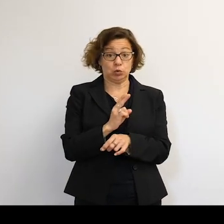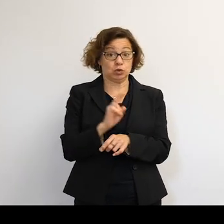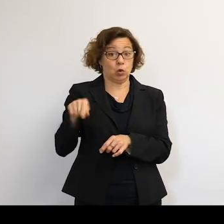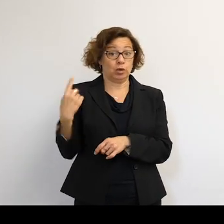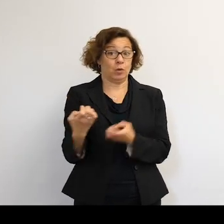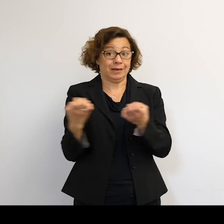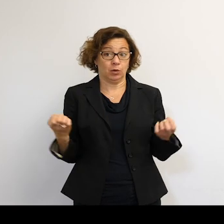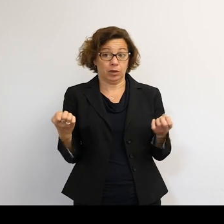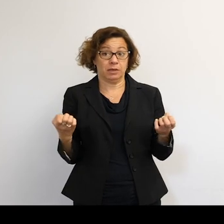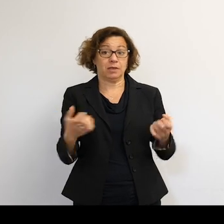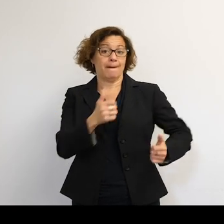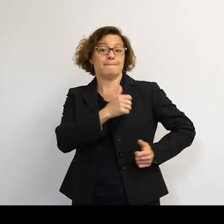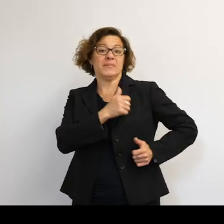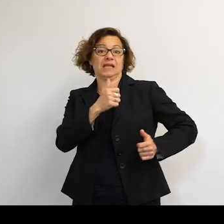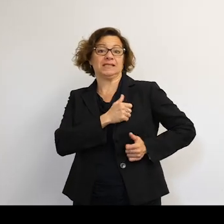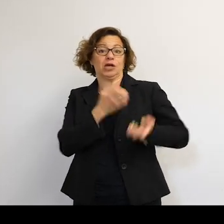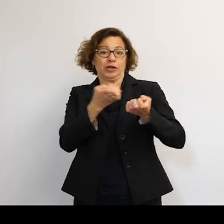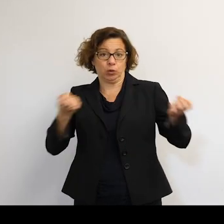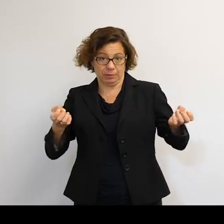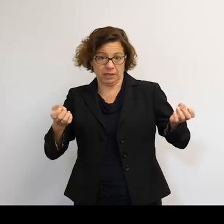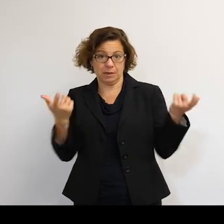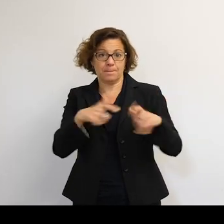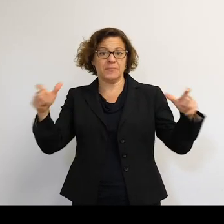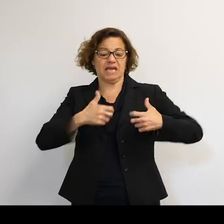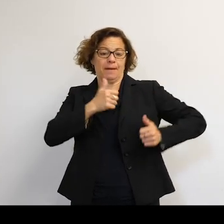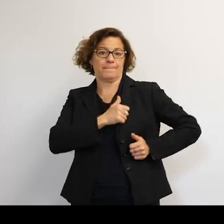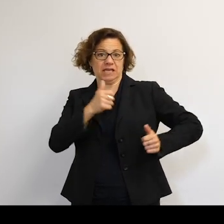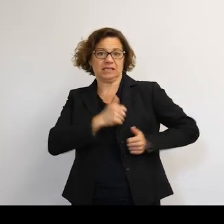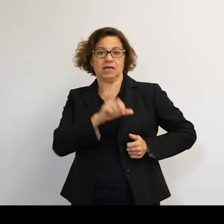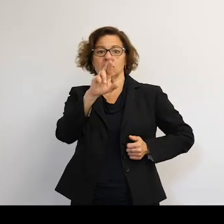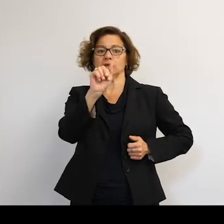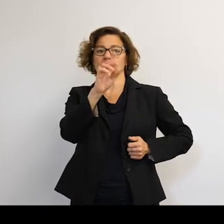of tracking these objects is military hardware, big military radar installations that